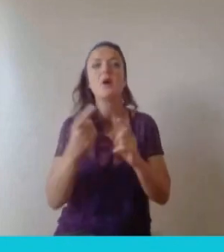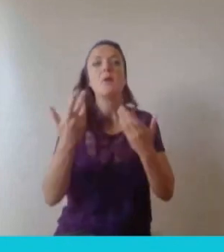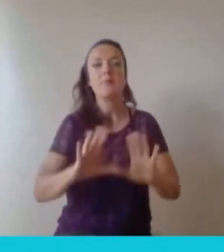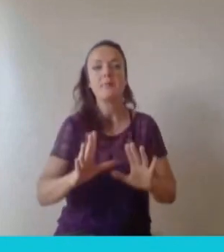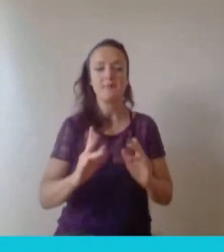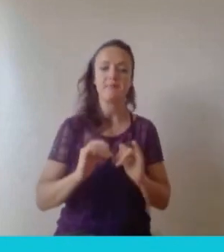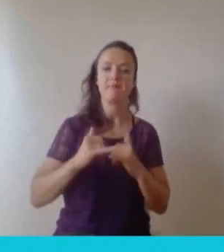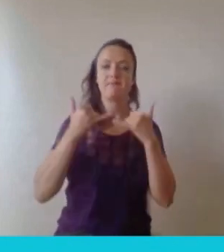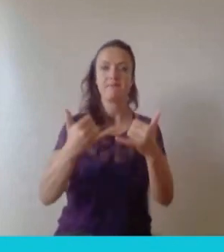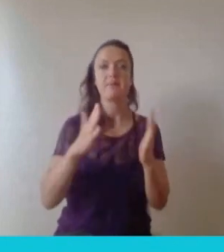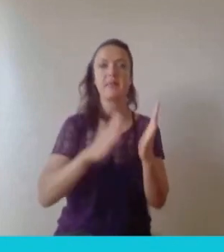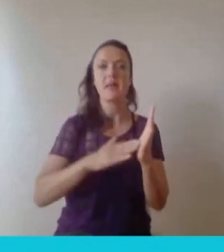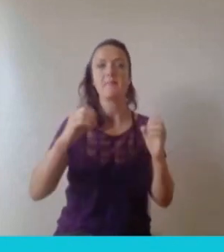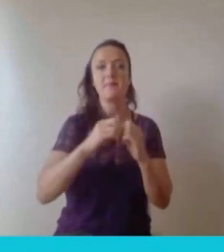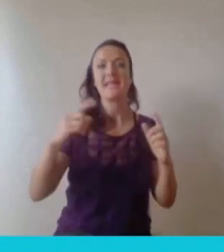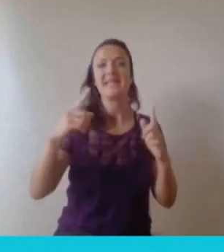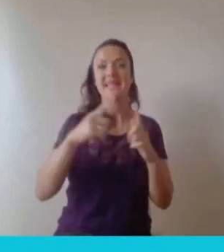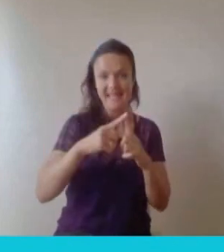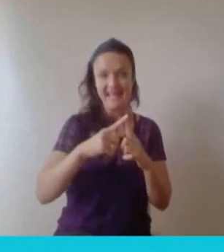to being awarded an MBE for services to innovation